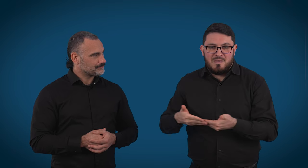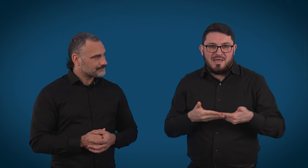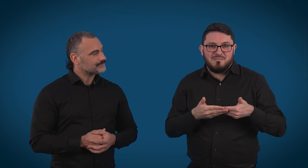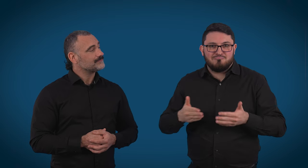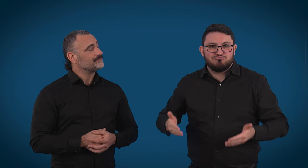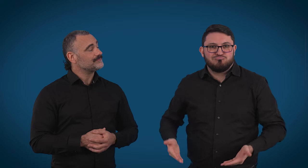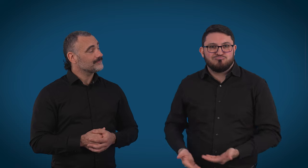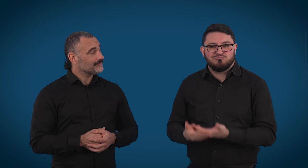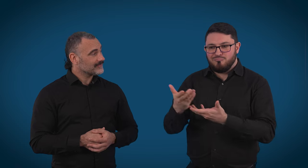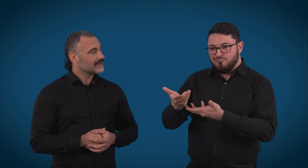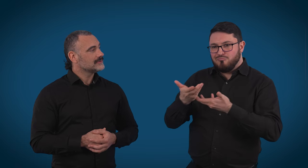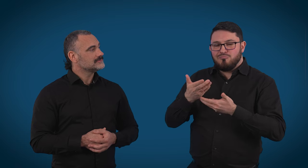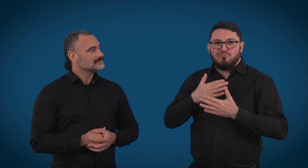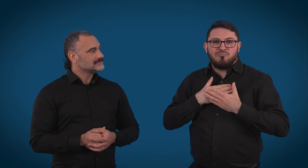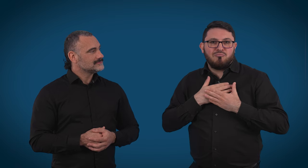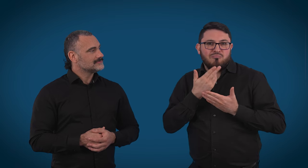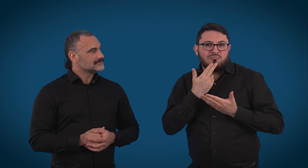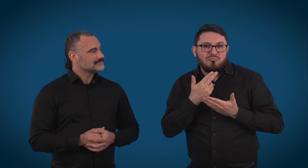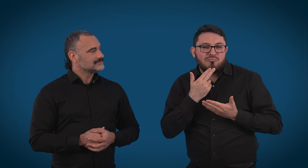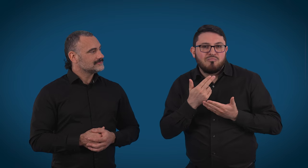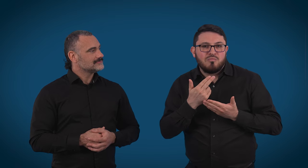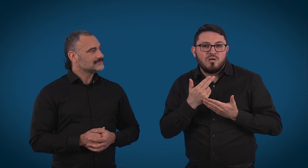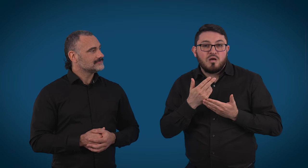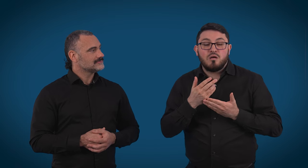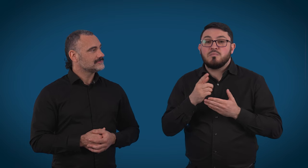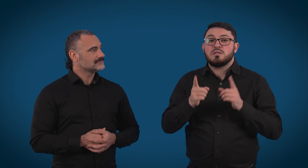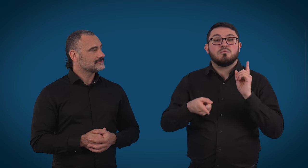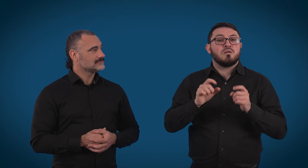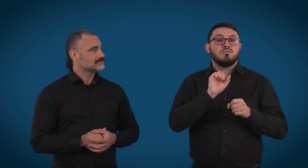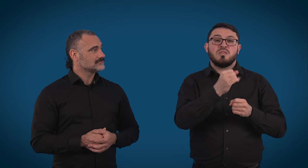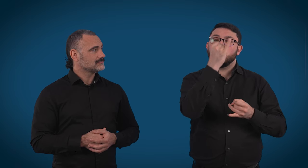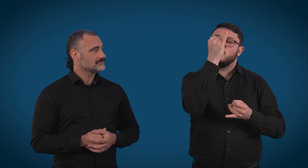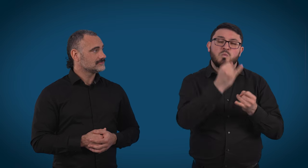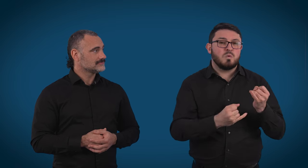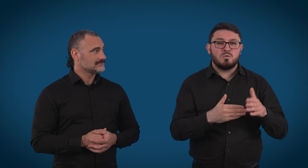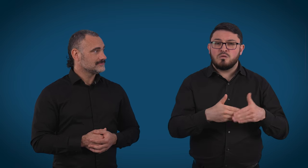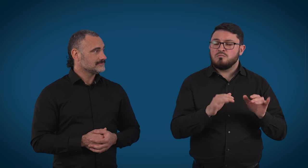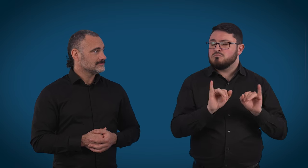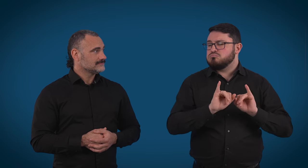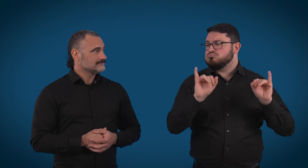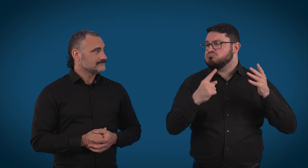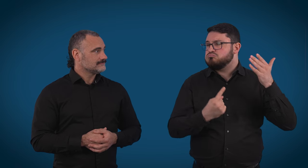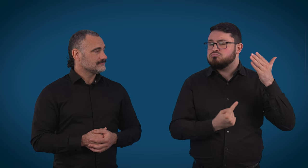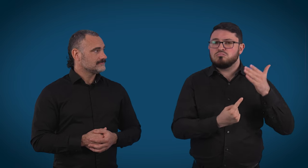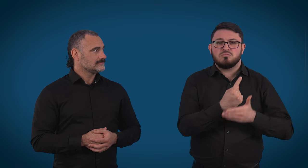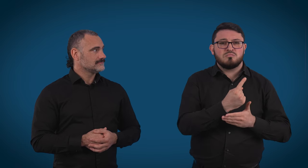you know, there's been a birth in the family, but then also someone's worst days, you know, calling